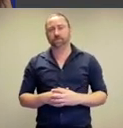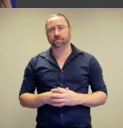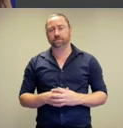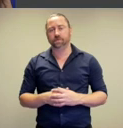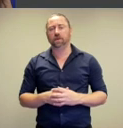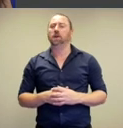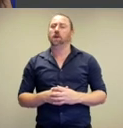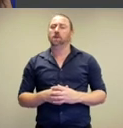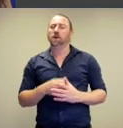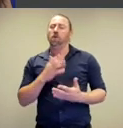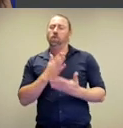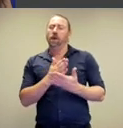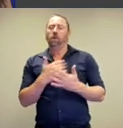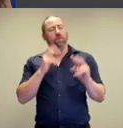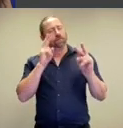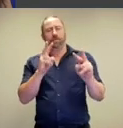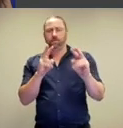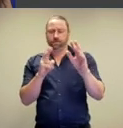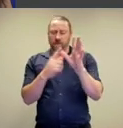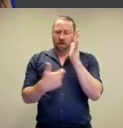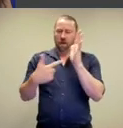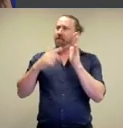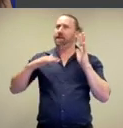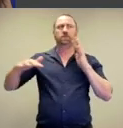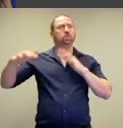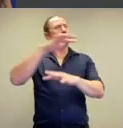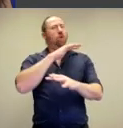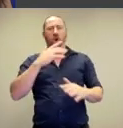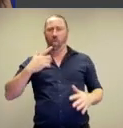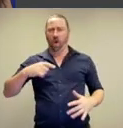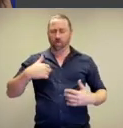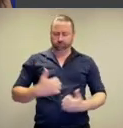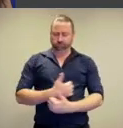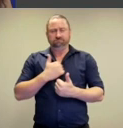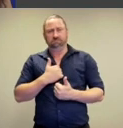today. In order to explore this question of why